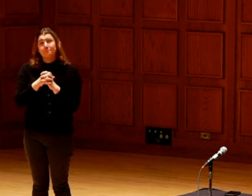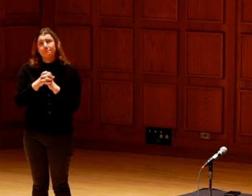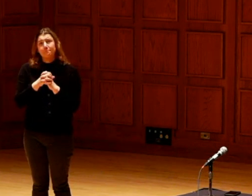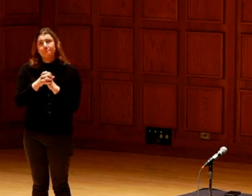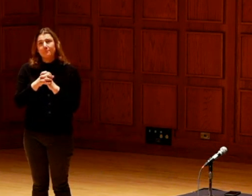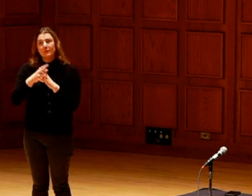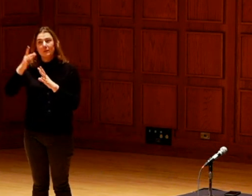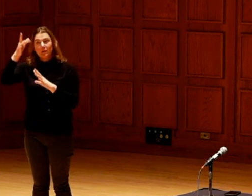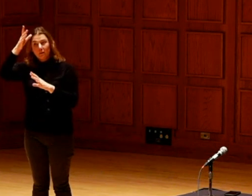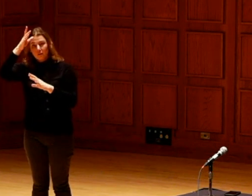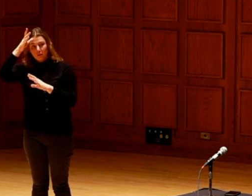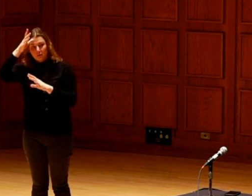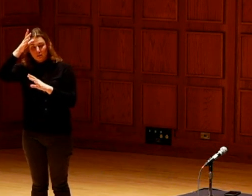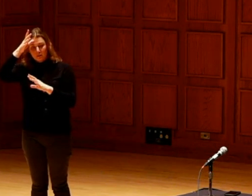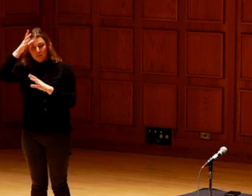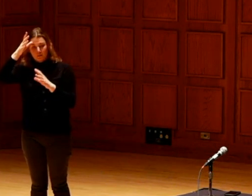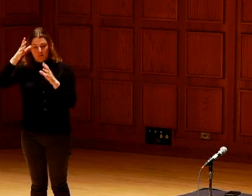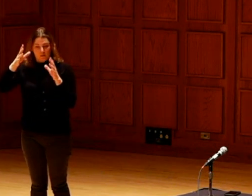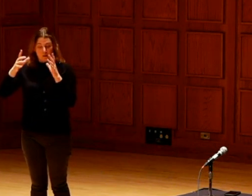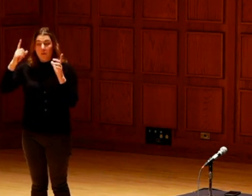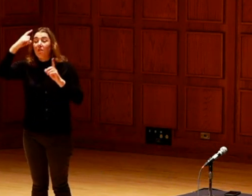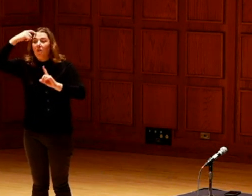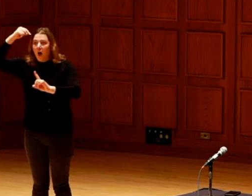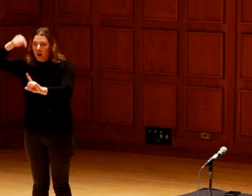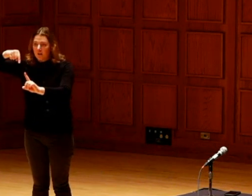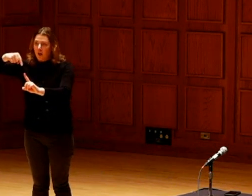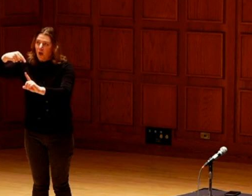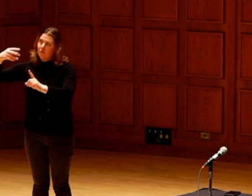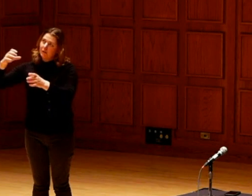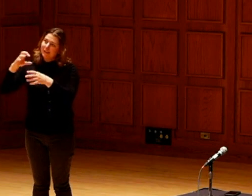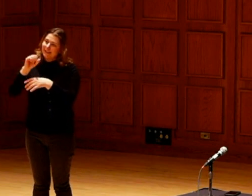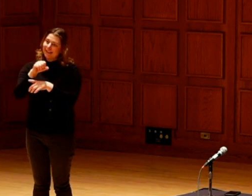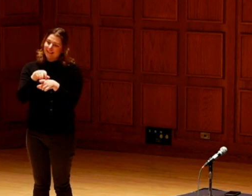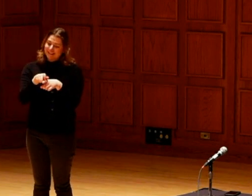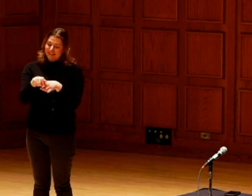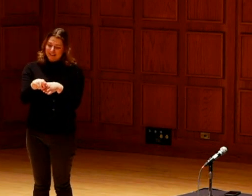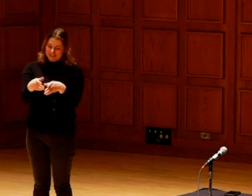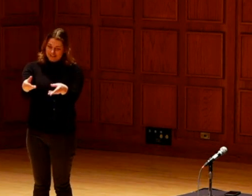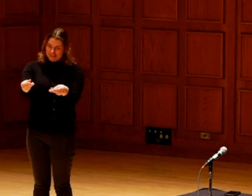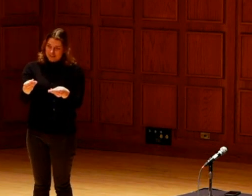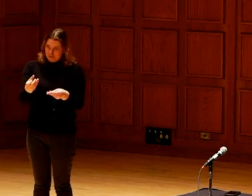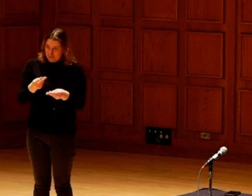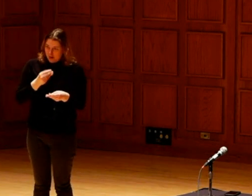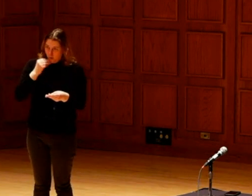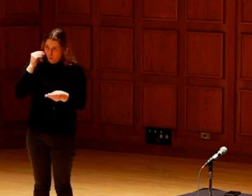So the thought of rematriation and seeds coming home is like you